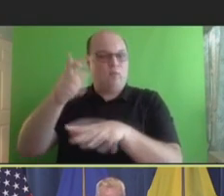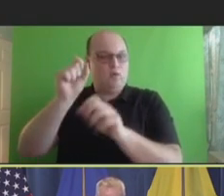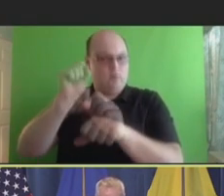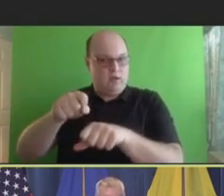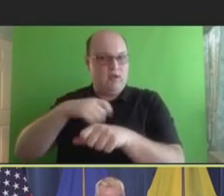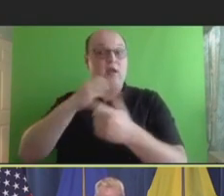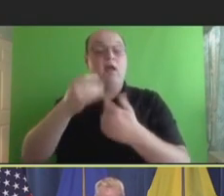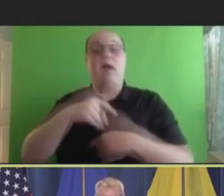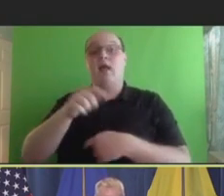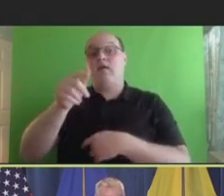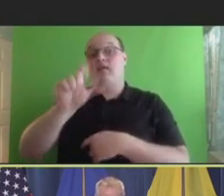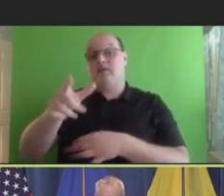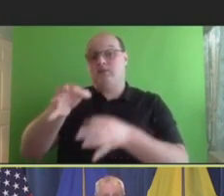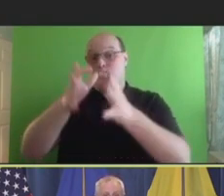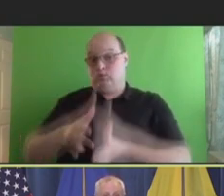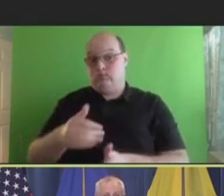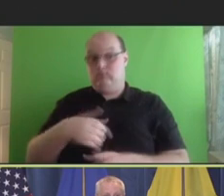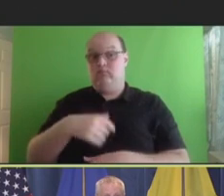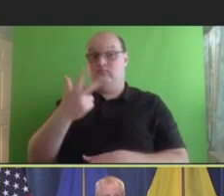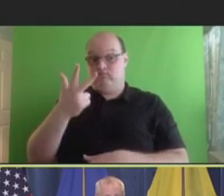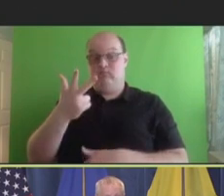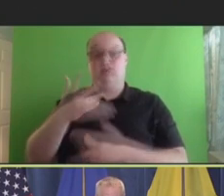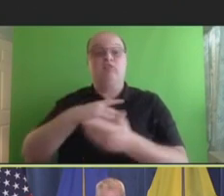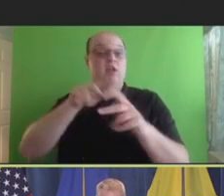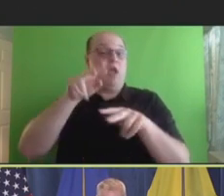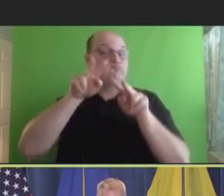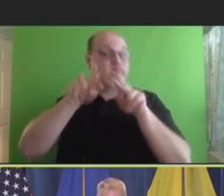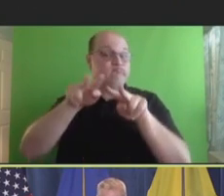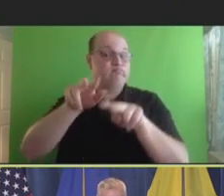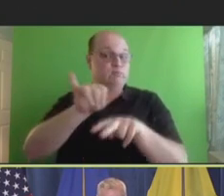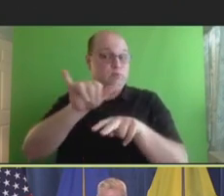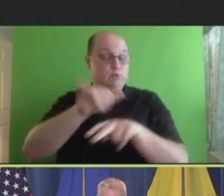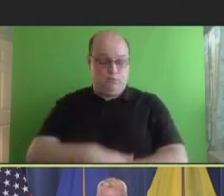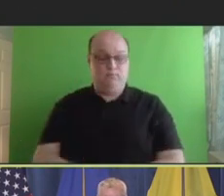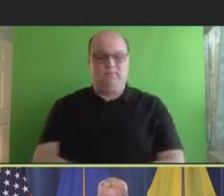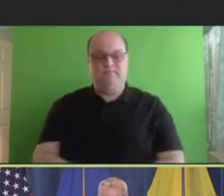language interpreters to be available for this HHS live stream. We ask that everyone